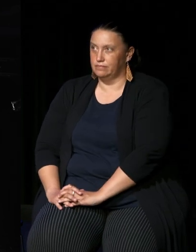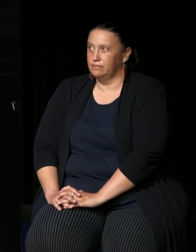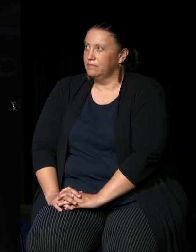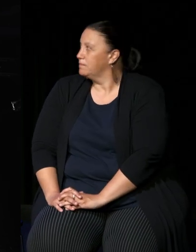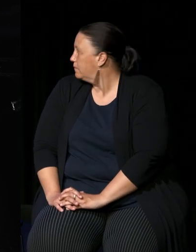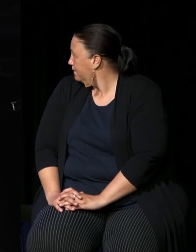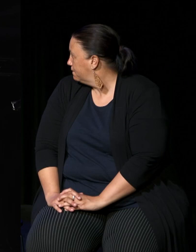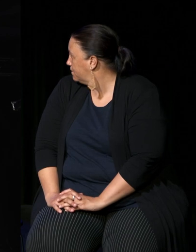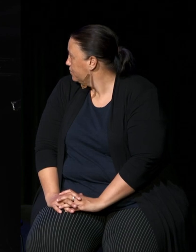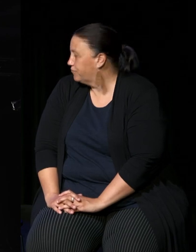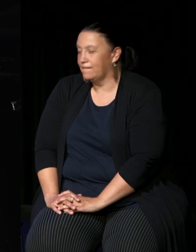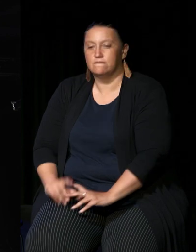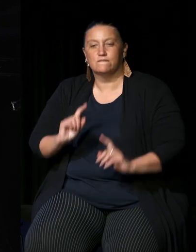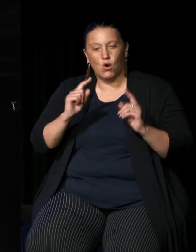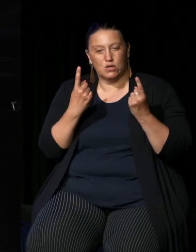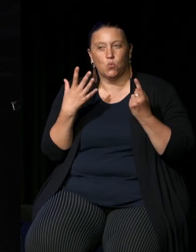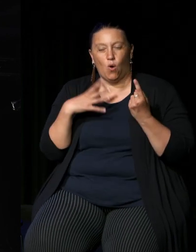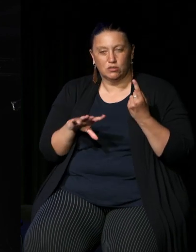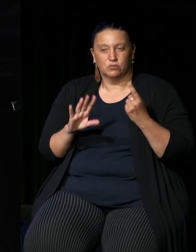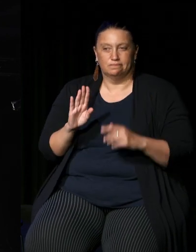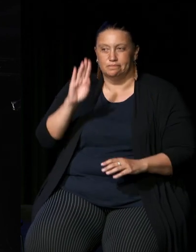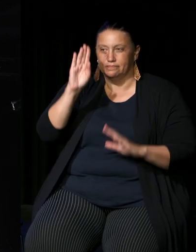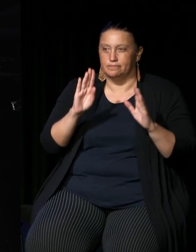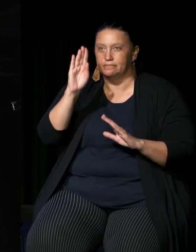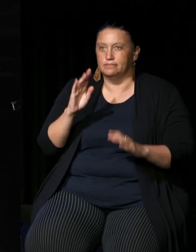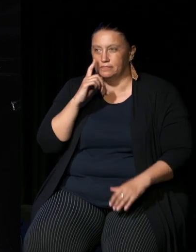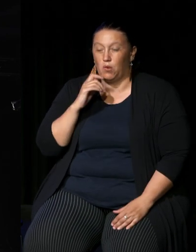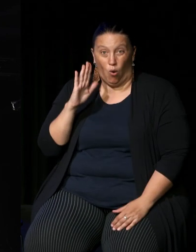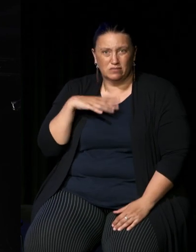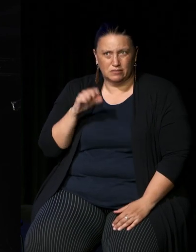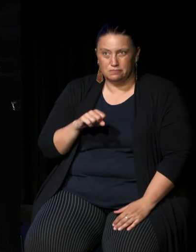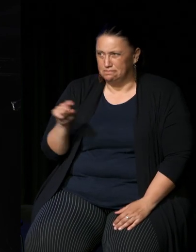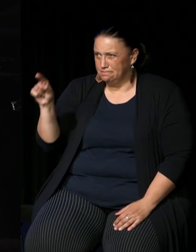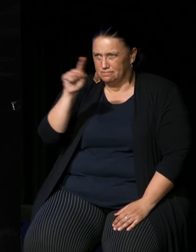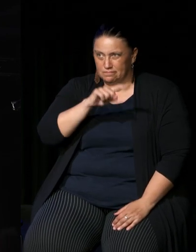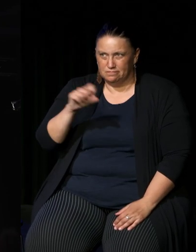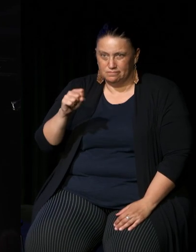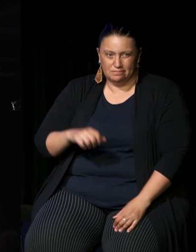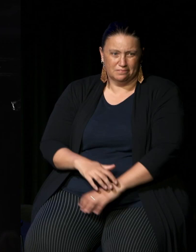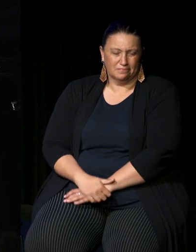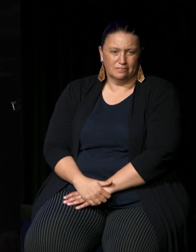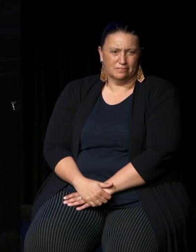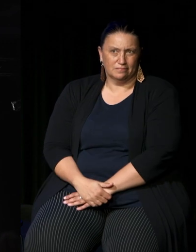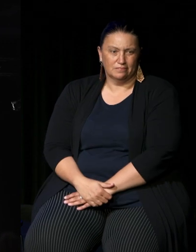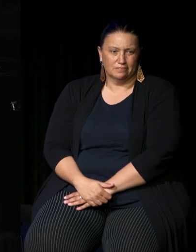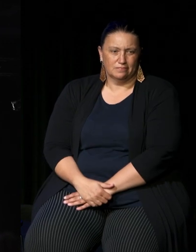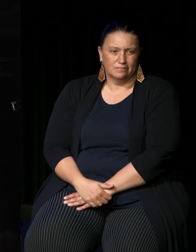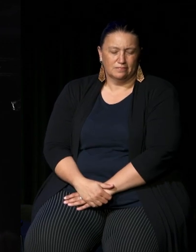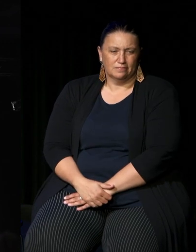is the the question we'd like to tackle first up hands up okay I'm counting really fast I think